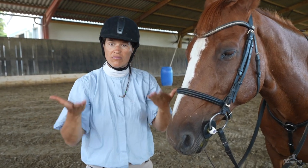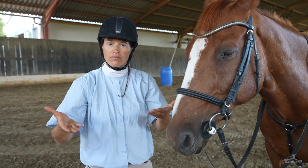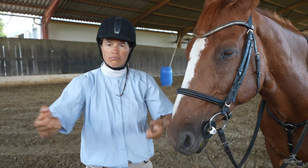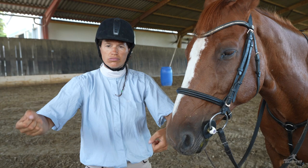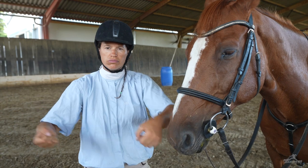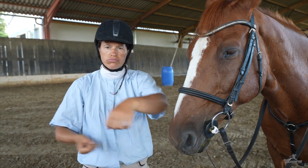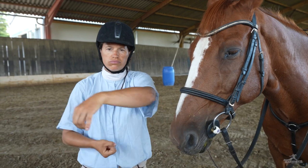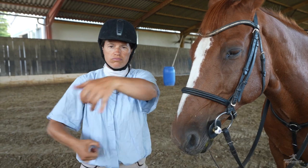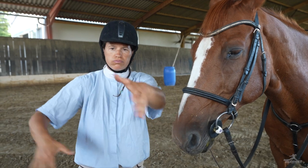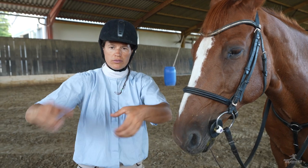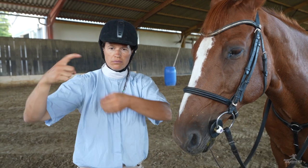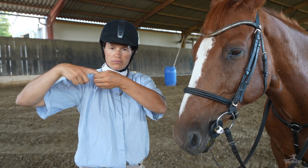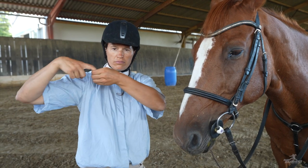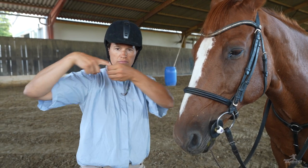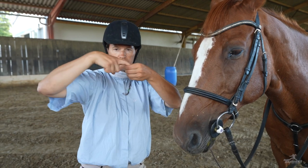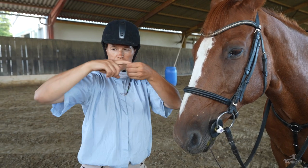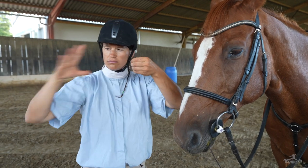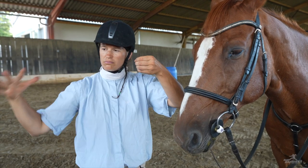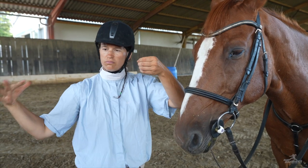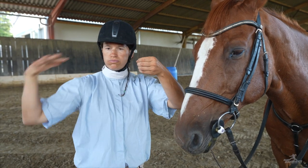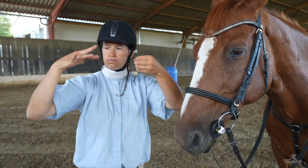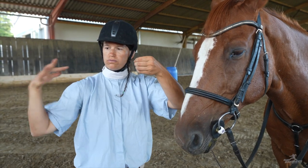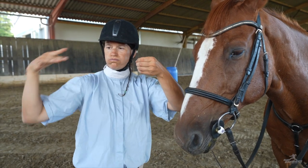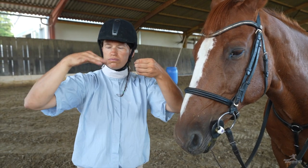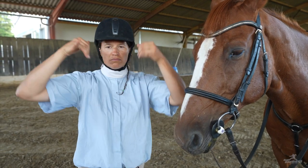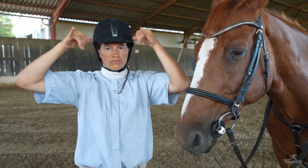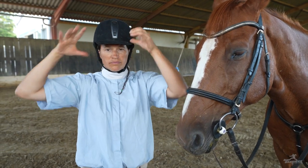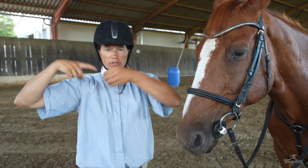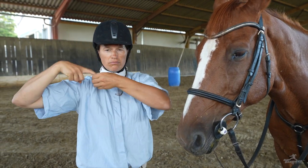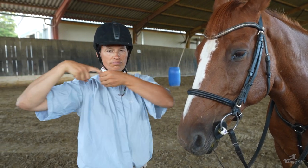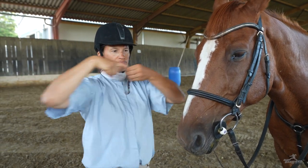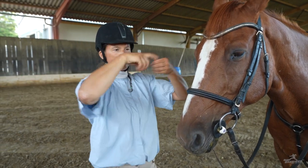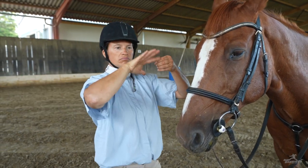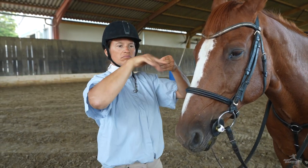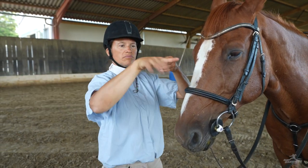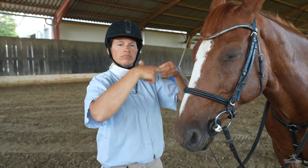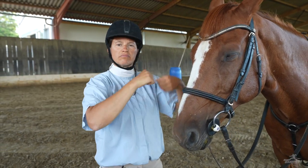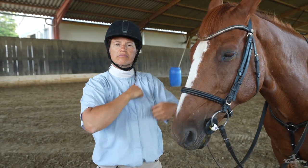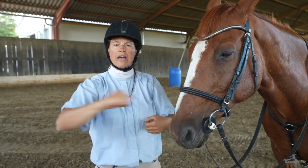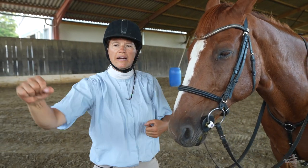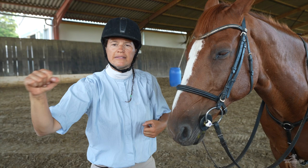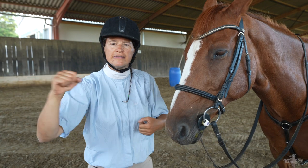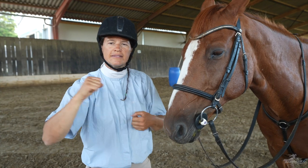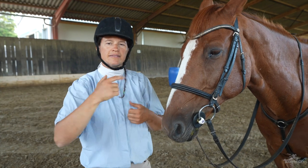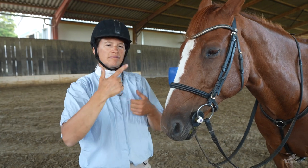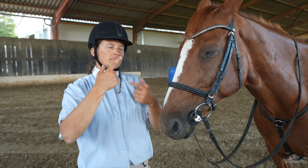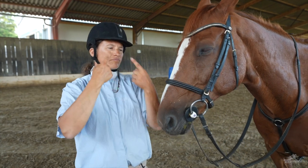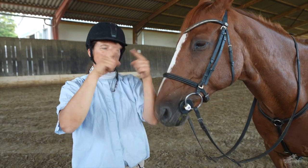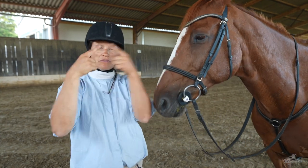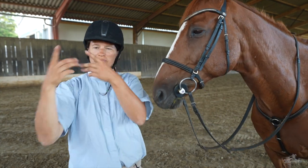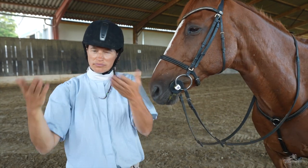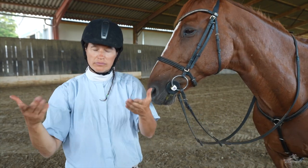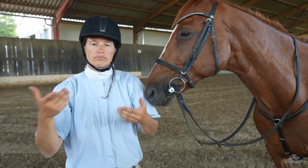as tractors became a more popular farming necessity.